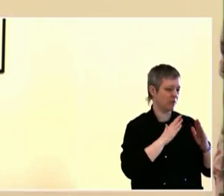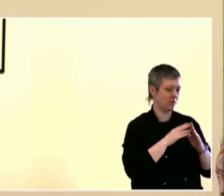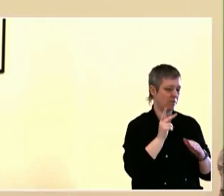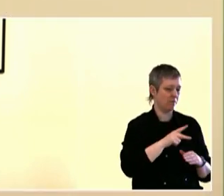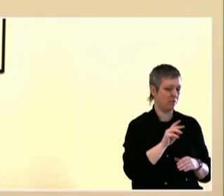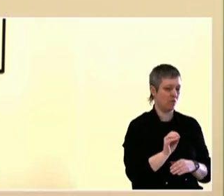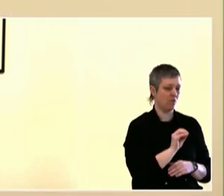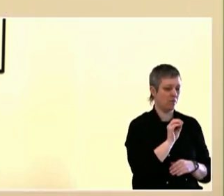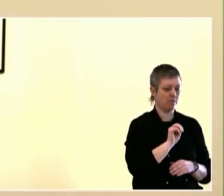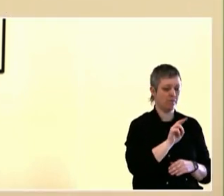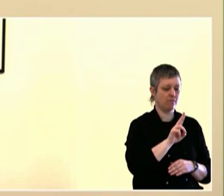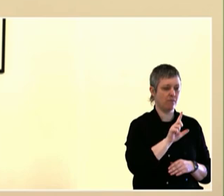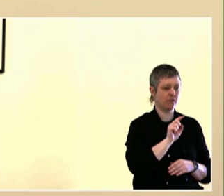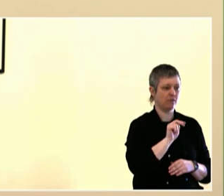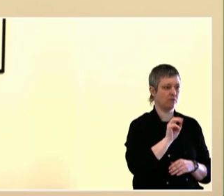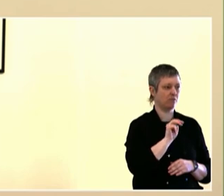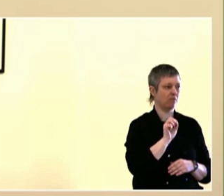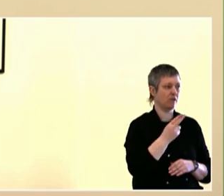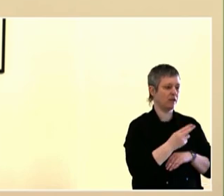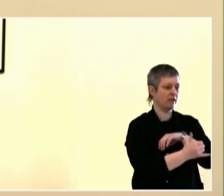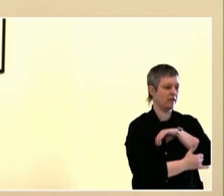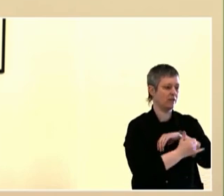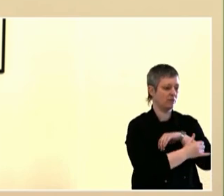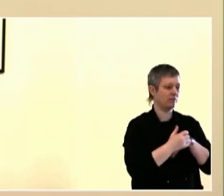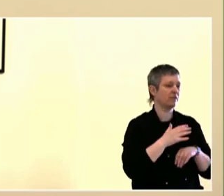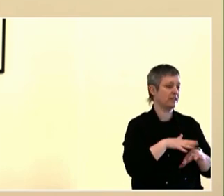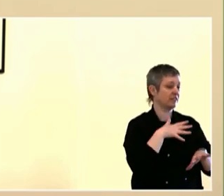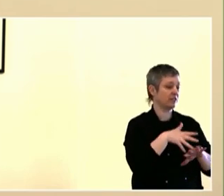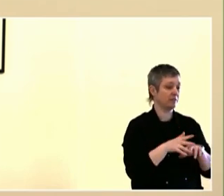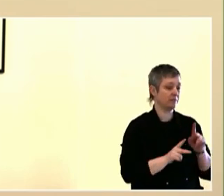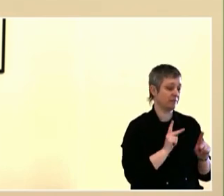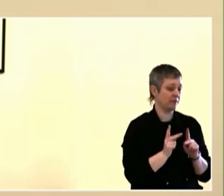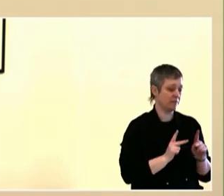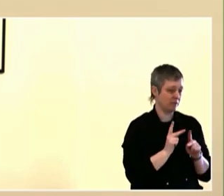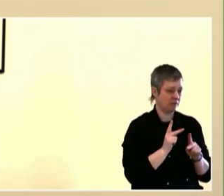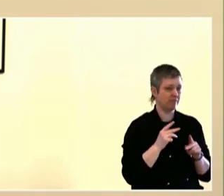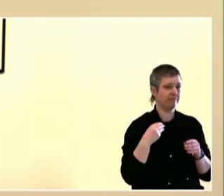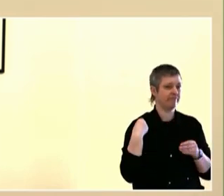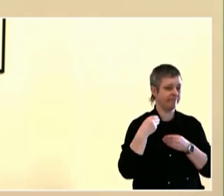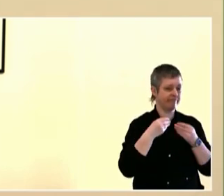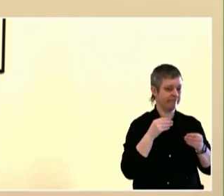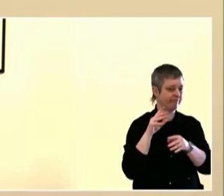day today. I'm going to introduce my colleague, who is going to do